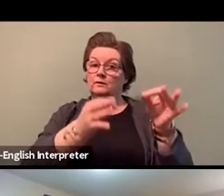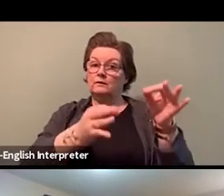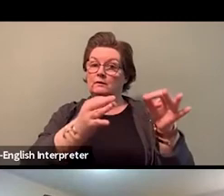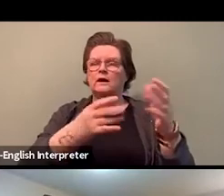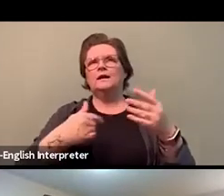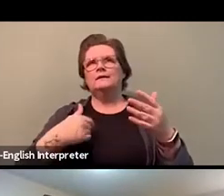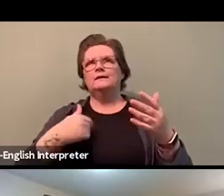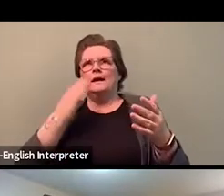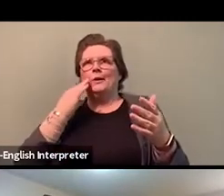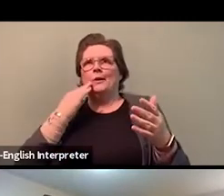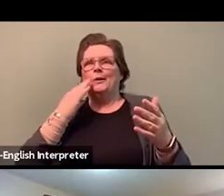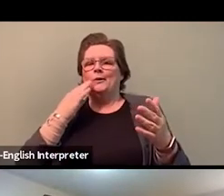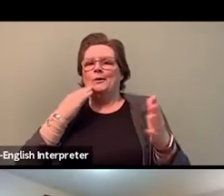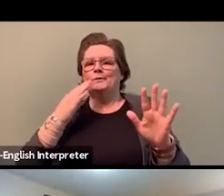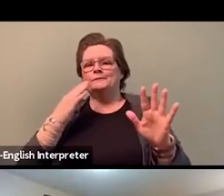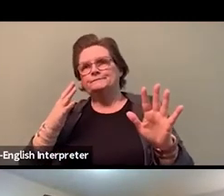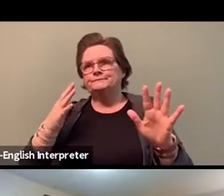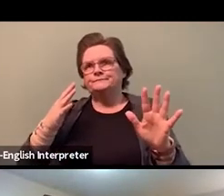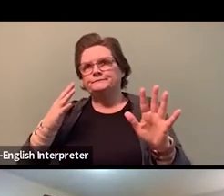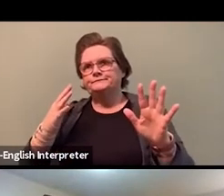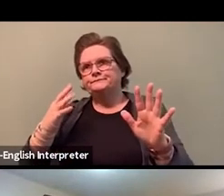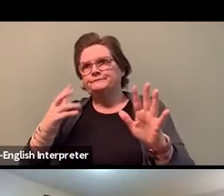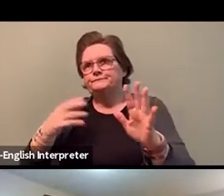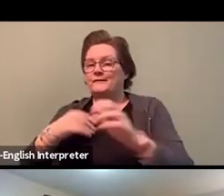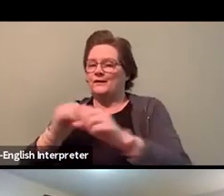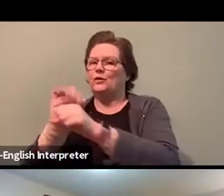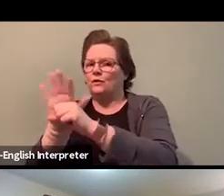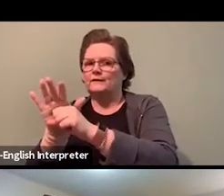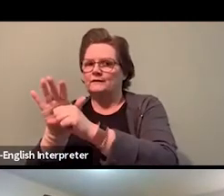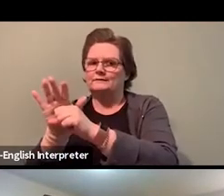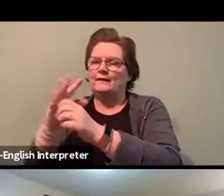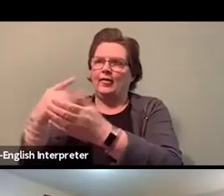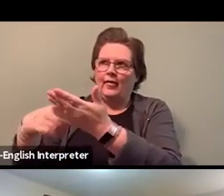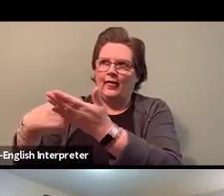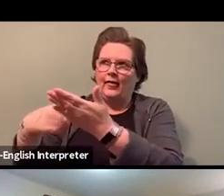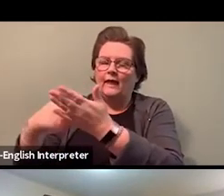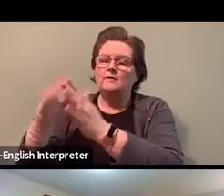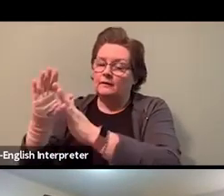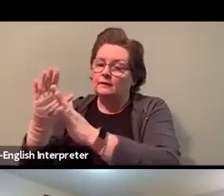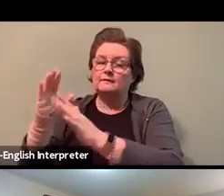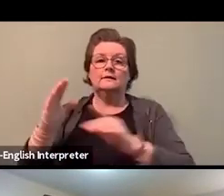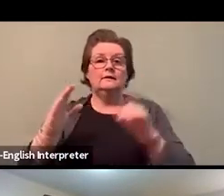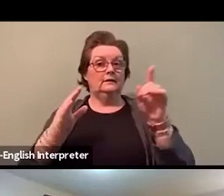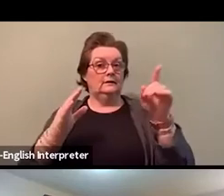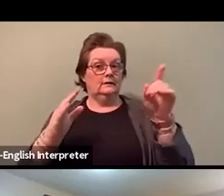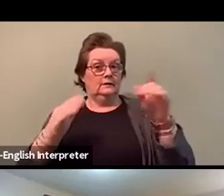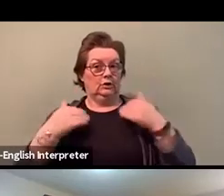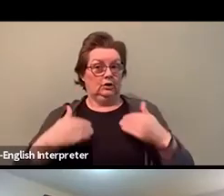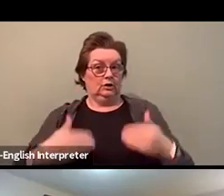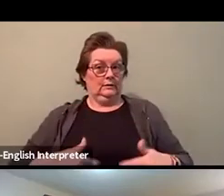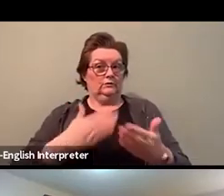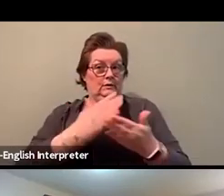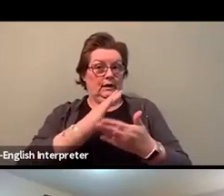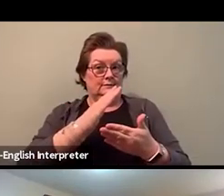the COVID conversation of the moment, but we have to ensure that all of these equity issues